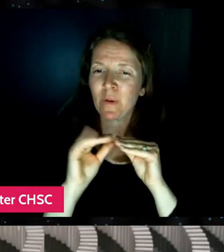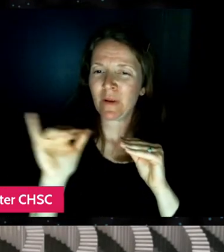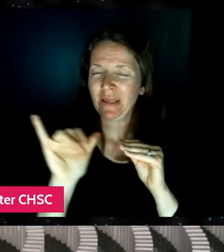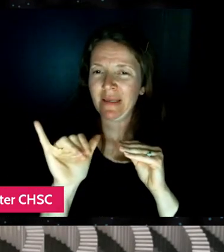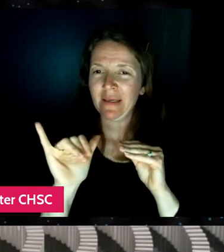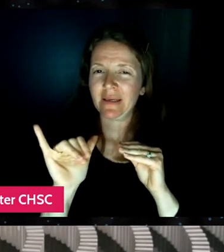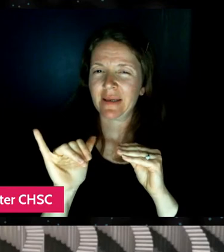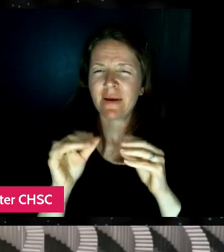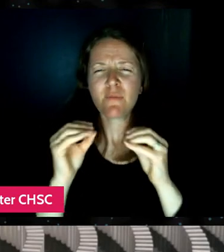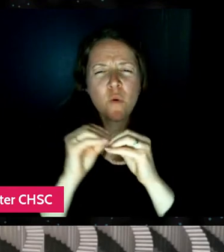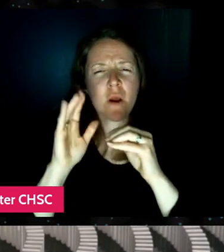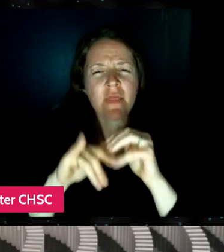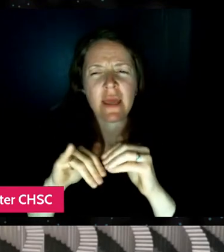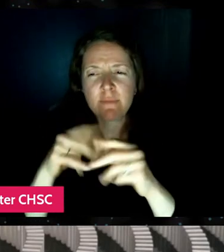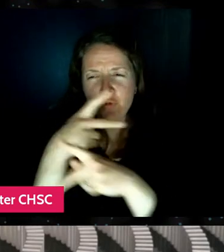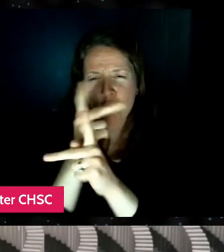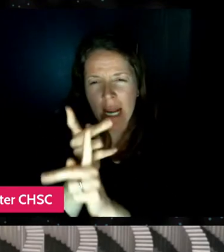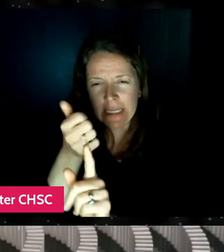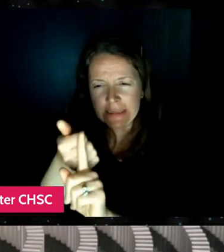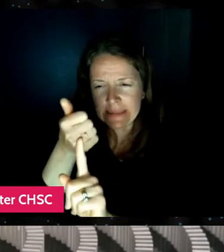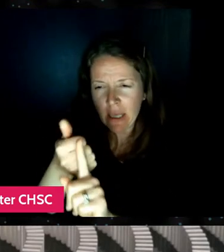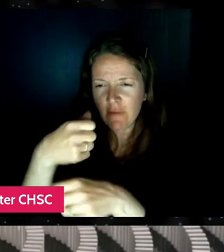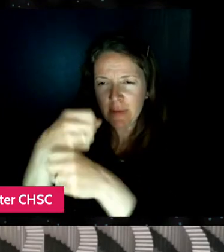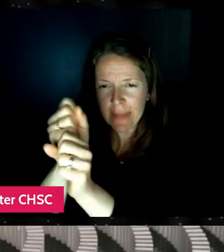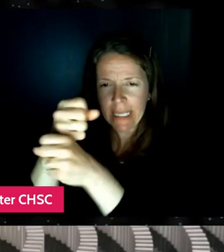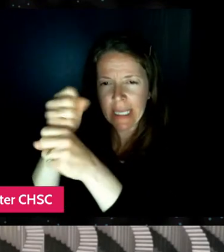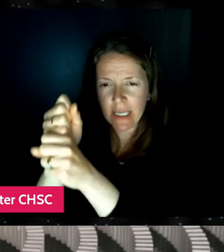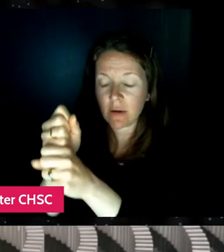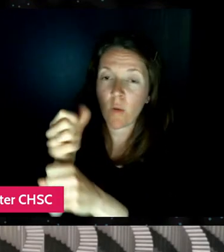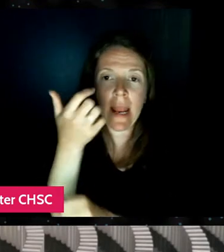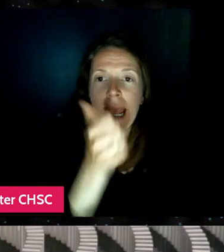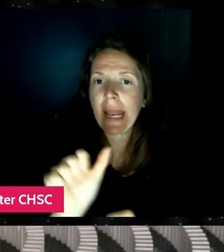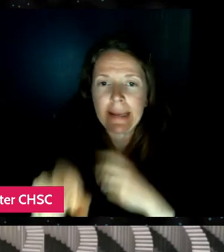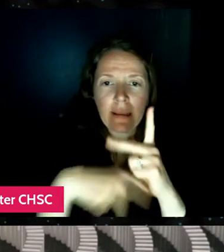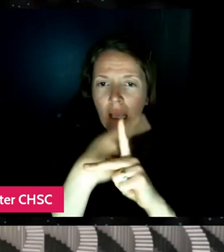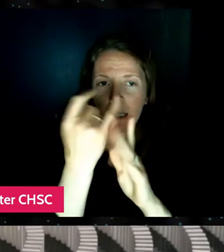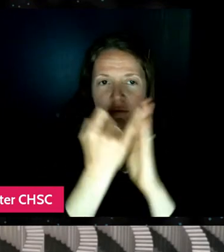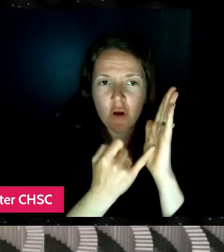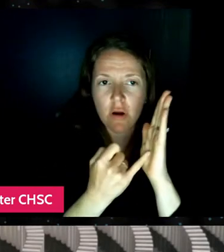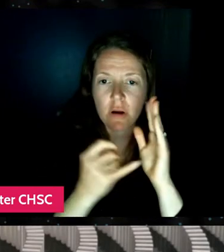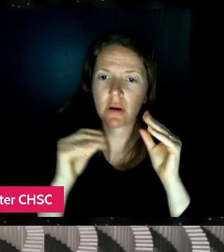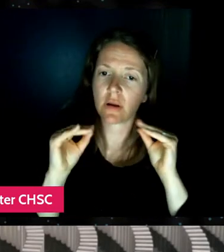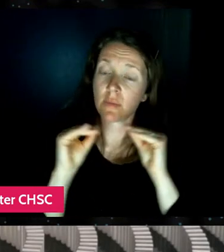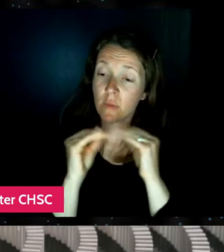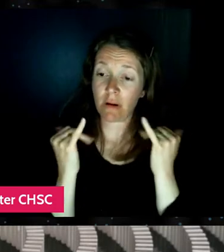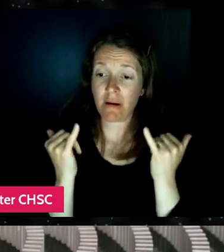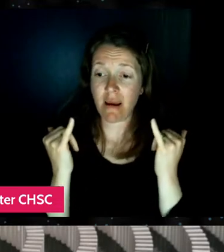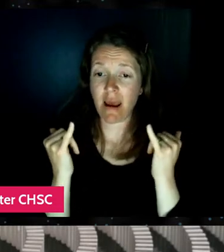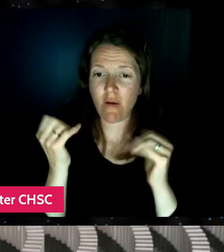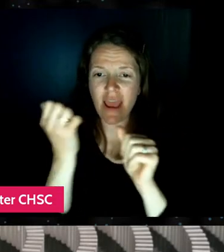almost like in terms of the domino projects or any kind of art form nowadays, everything is all about branding.